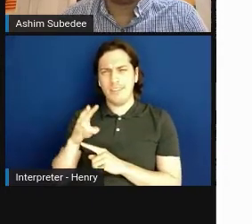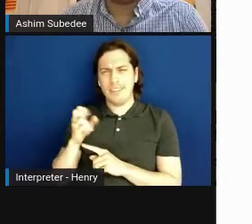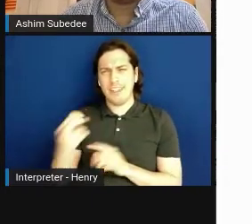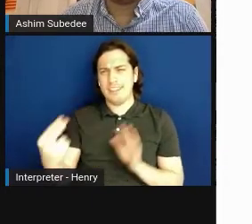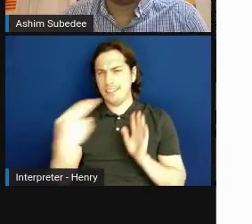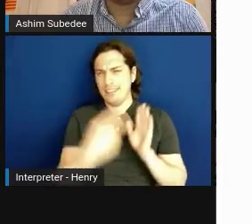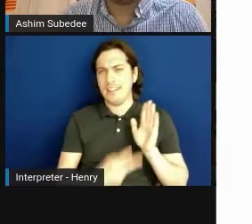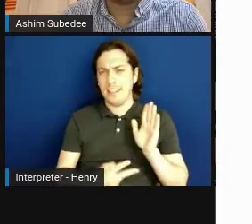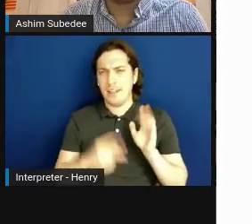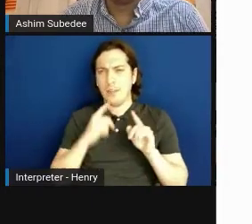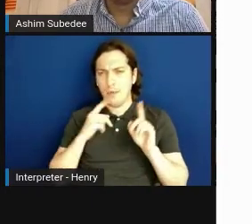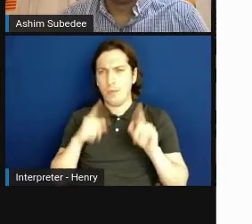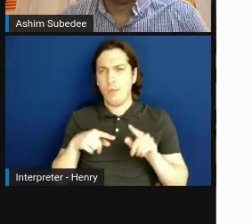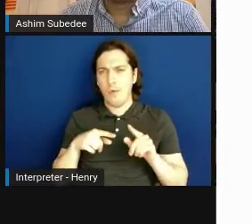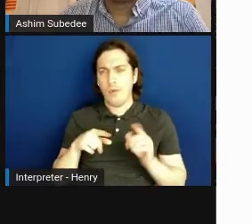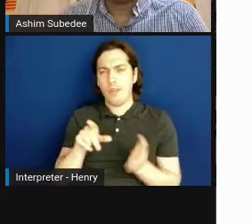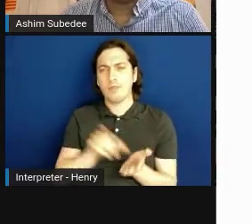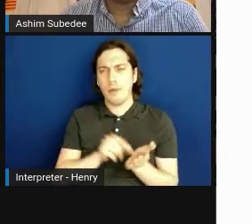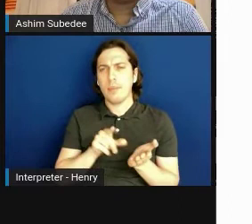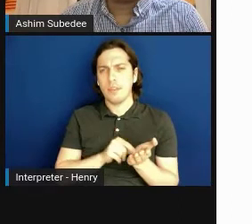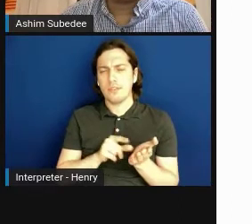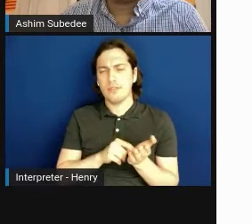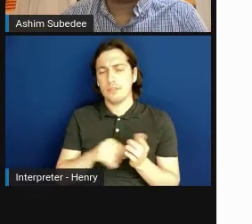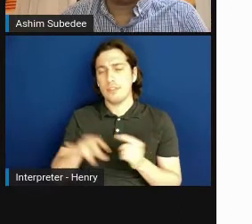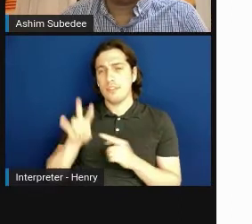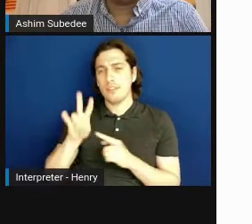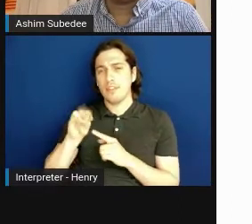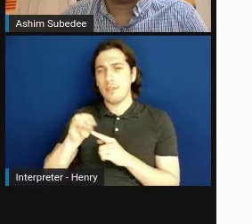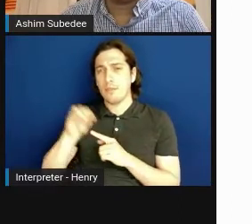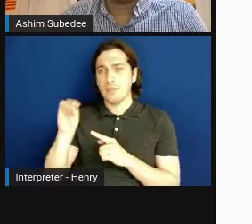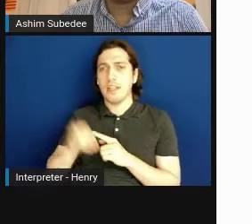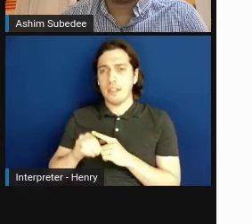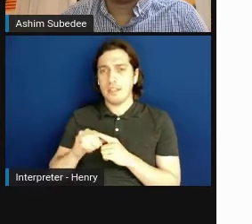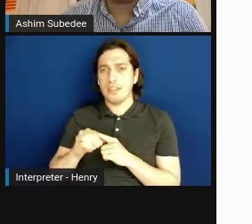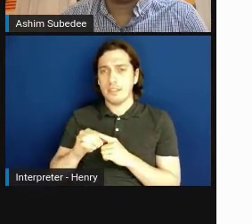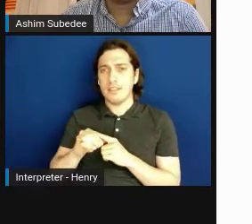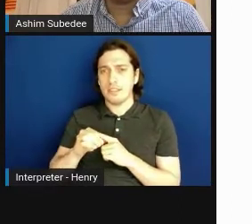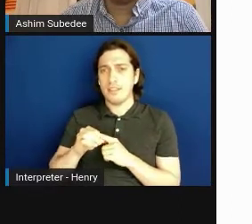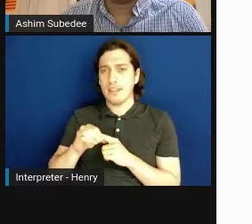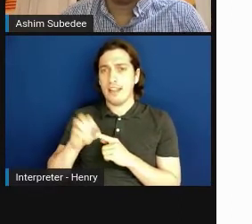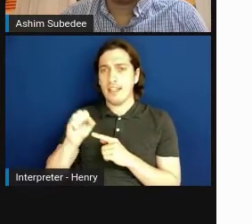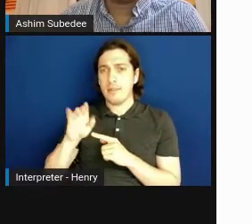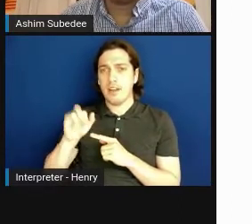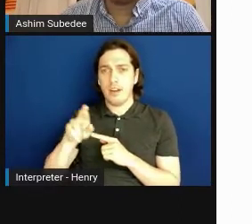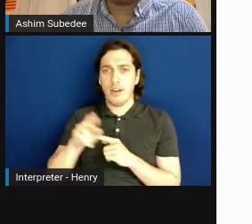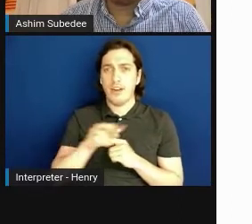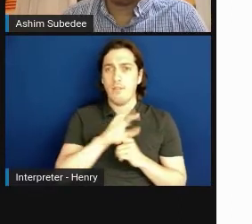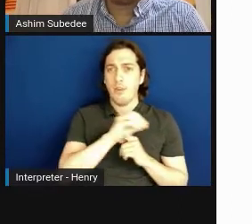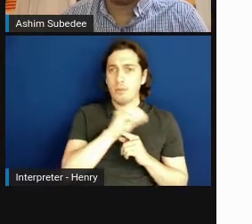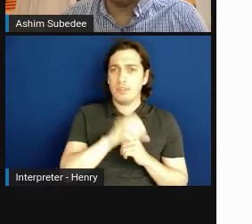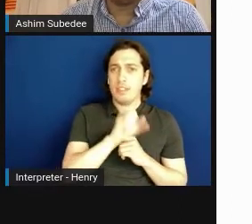that was published, 17 percent of SBIR and 44 percent of STTR in terms of the grant dollar amount,